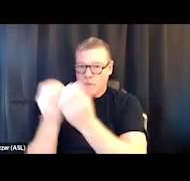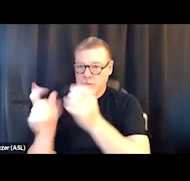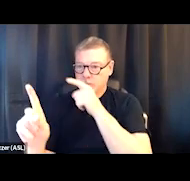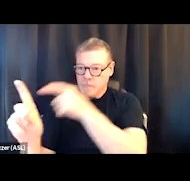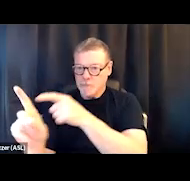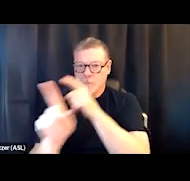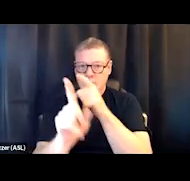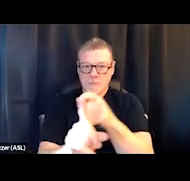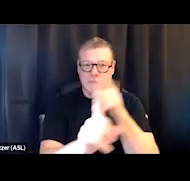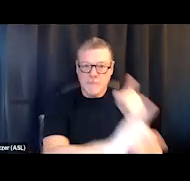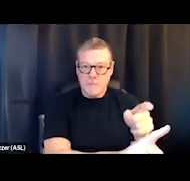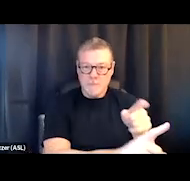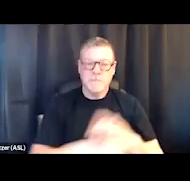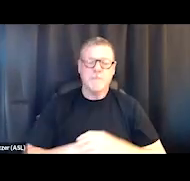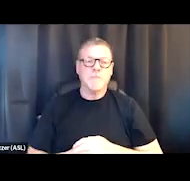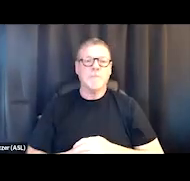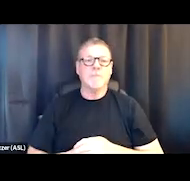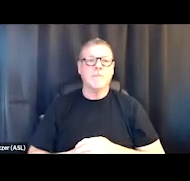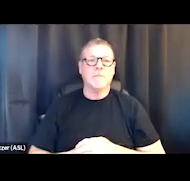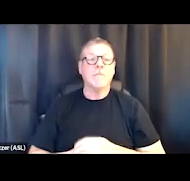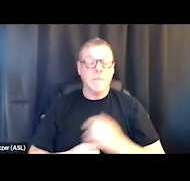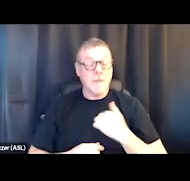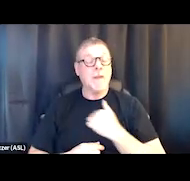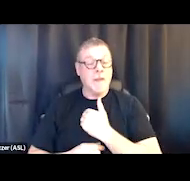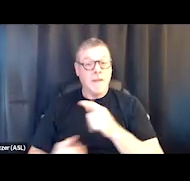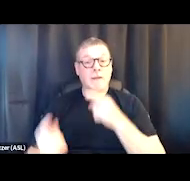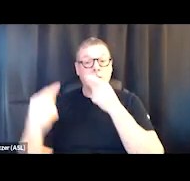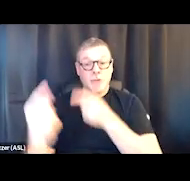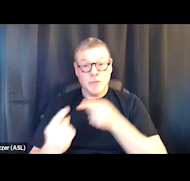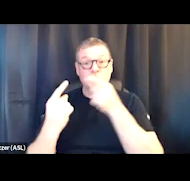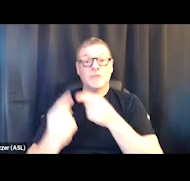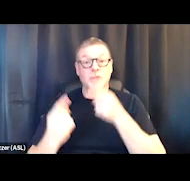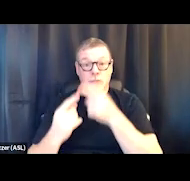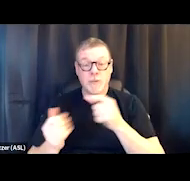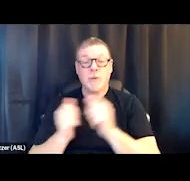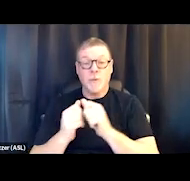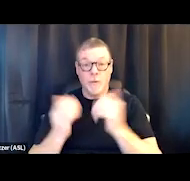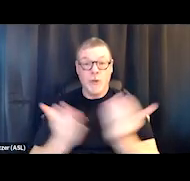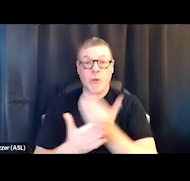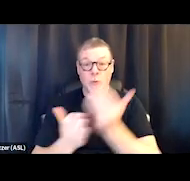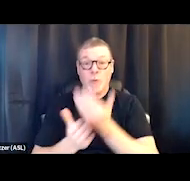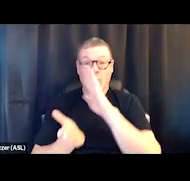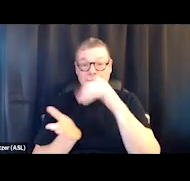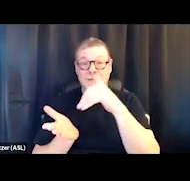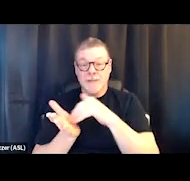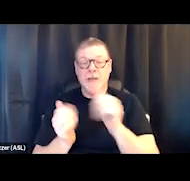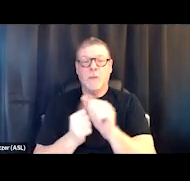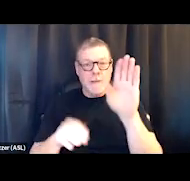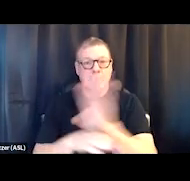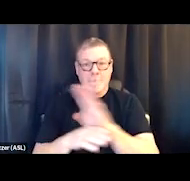We have, we're running into some struggles with our new navigation center with businesses.